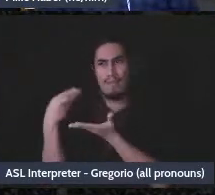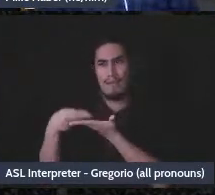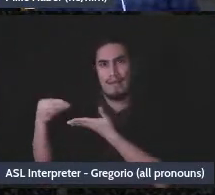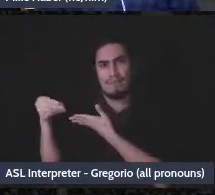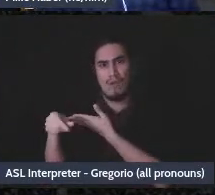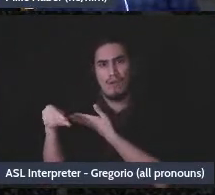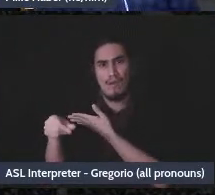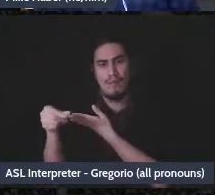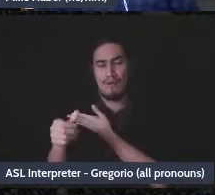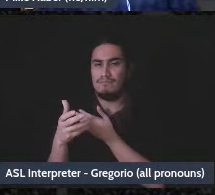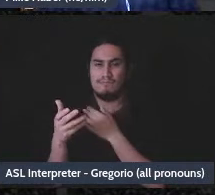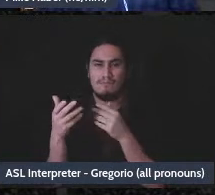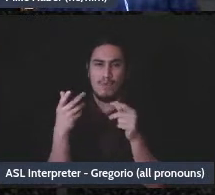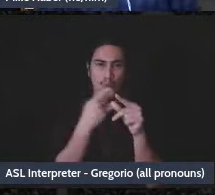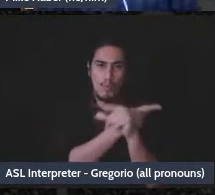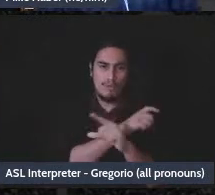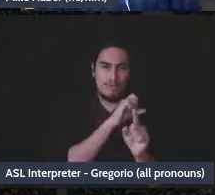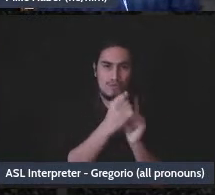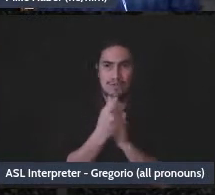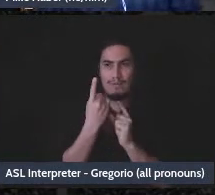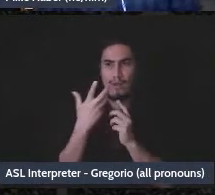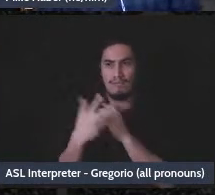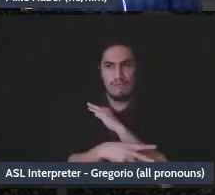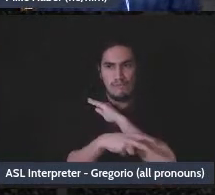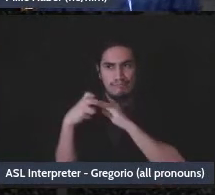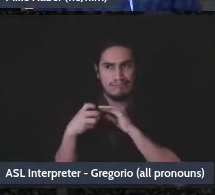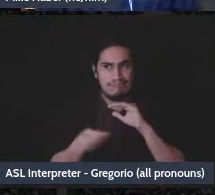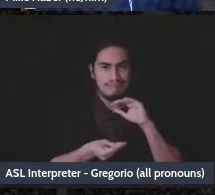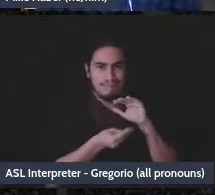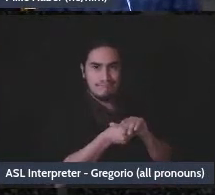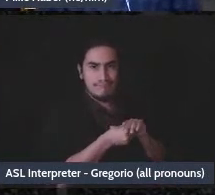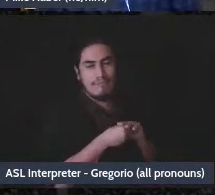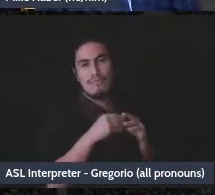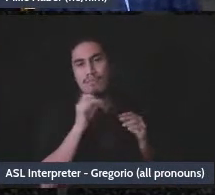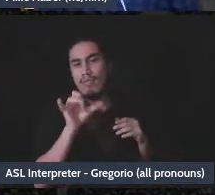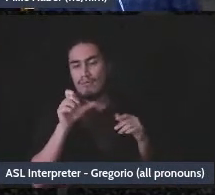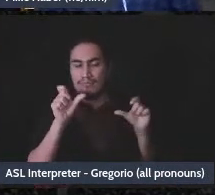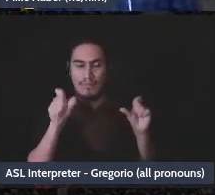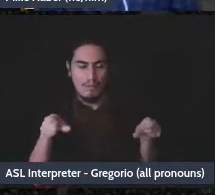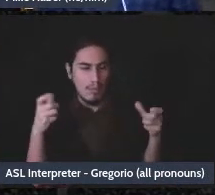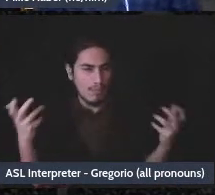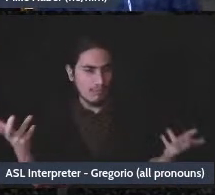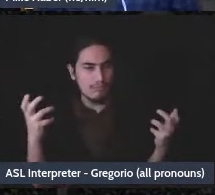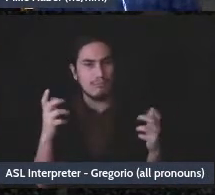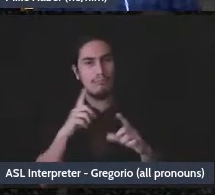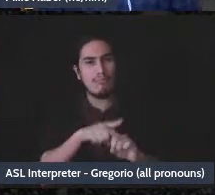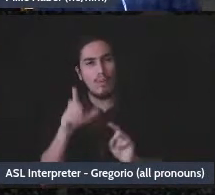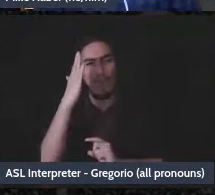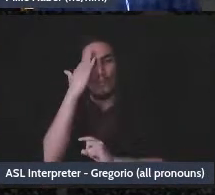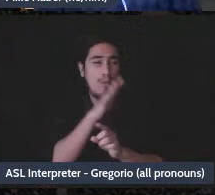the worst case scenario of, you know, somebody just stealing money. But lots of times people,